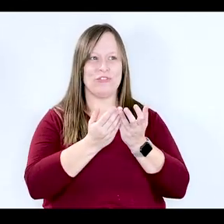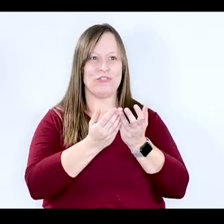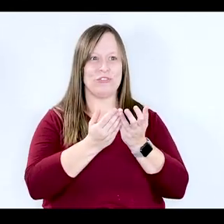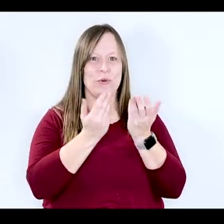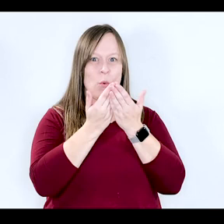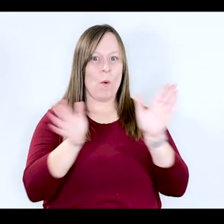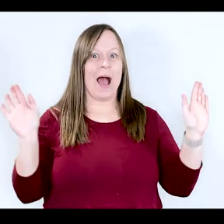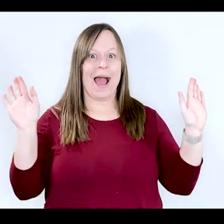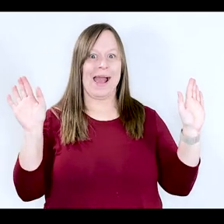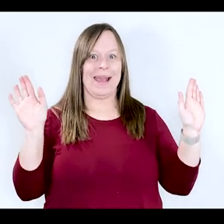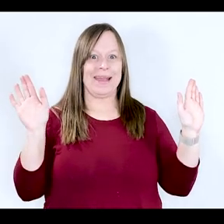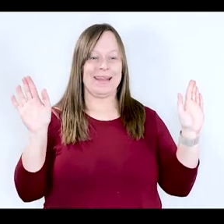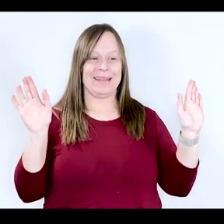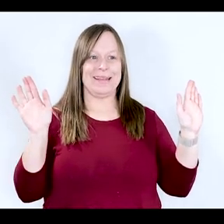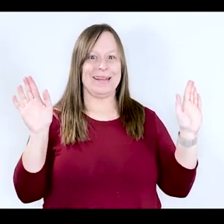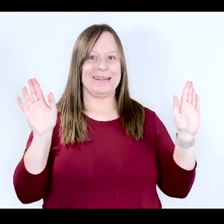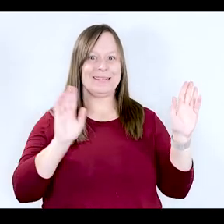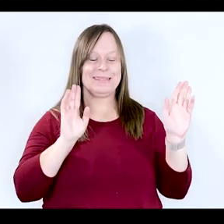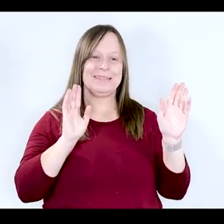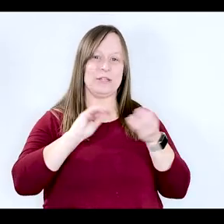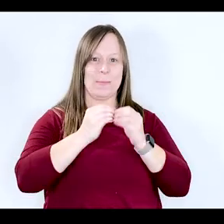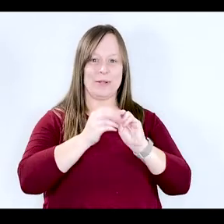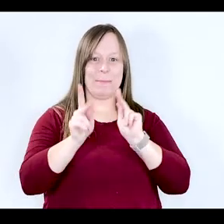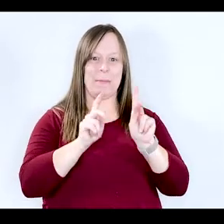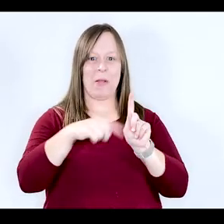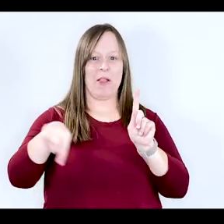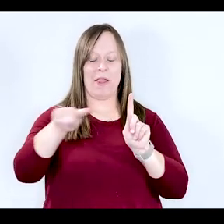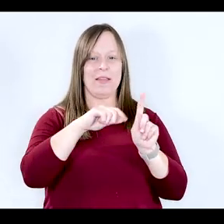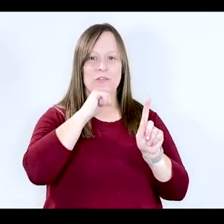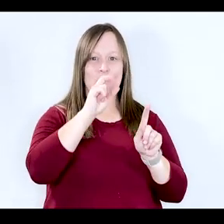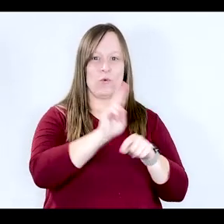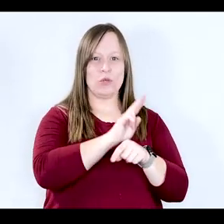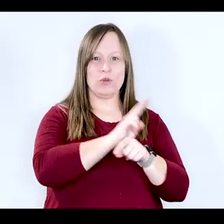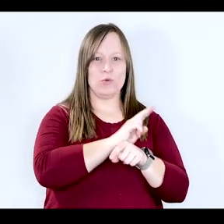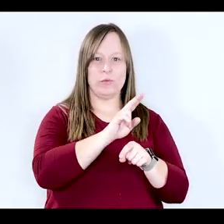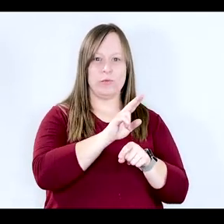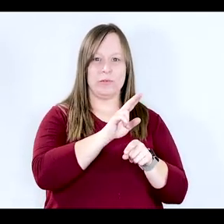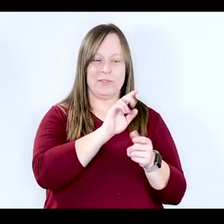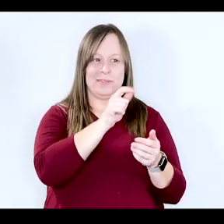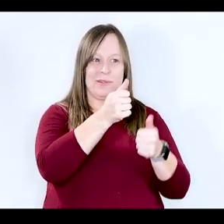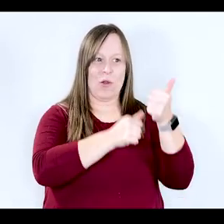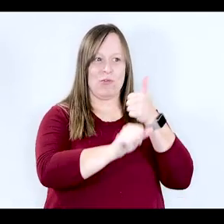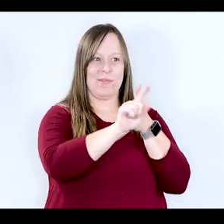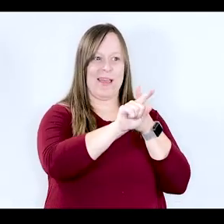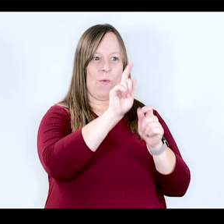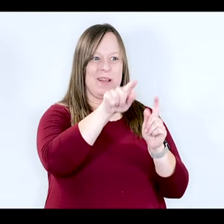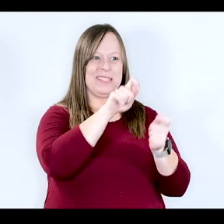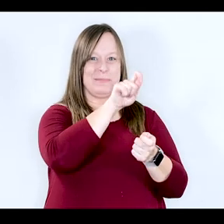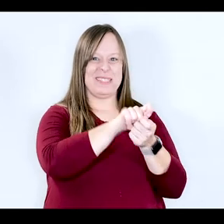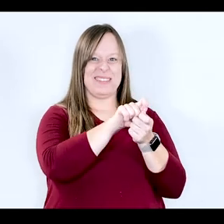wide swaths of that population that doesn't necessarily fall under opioid